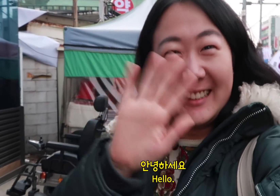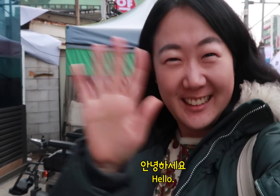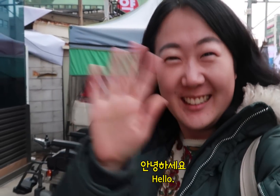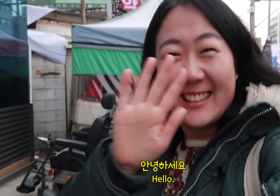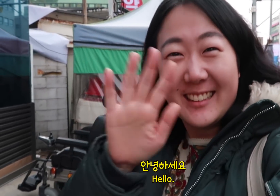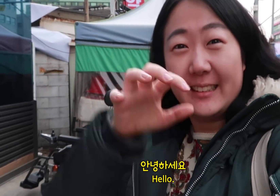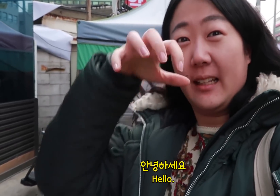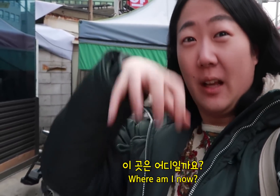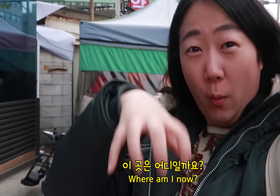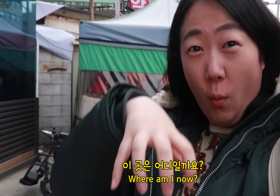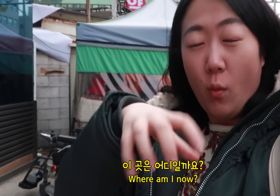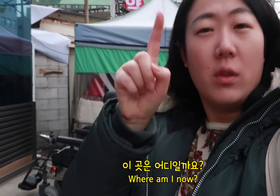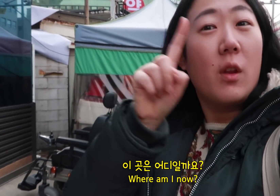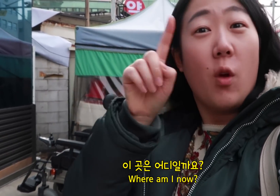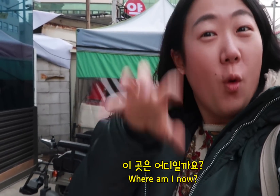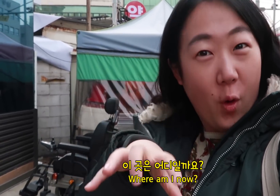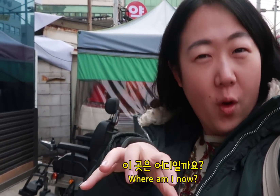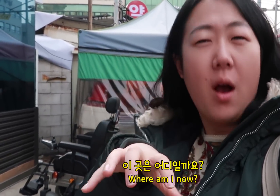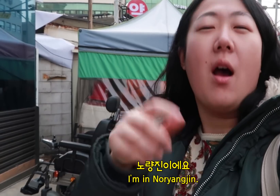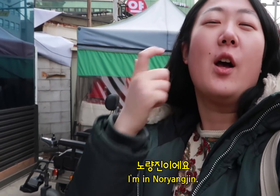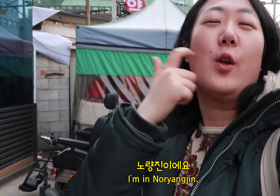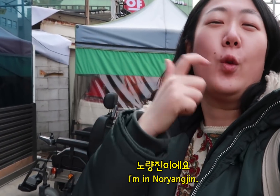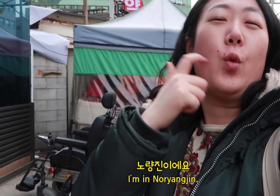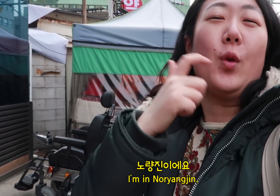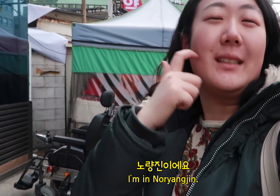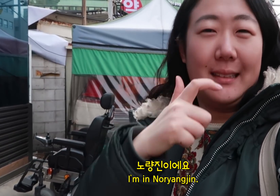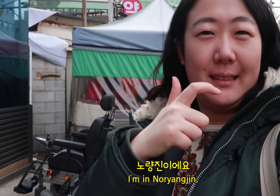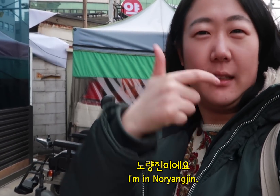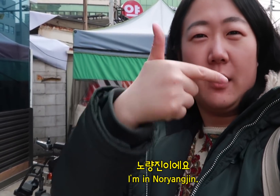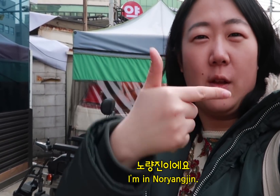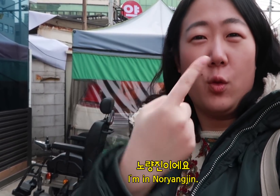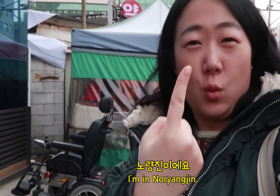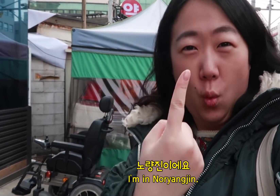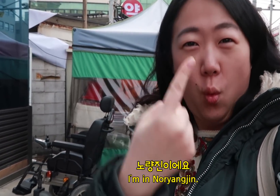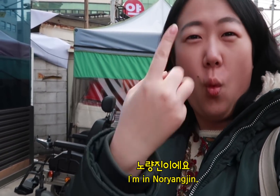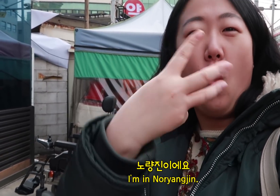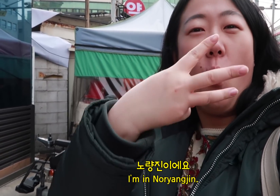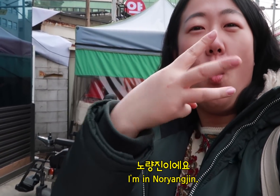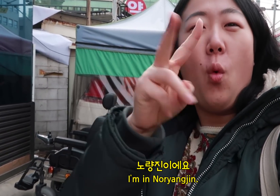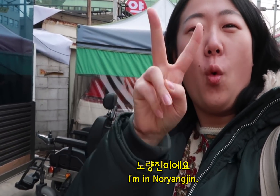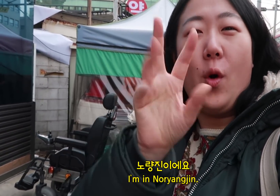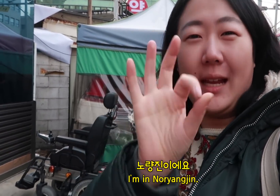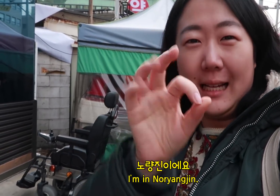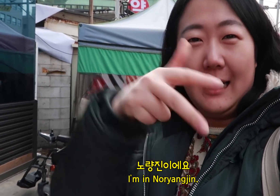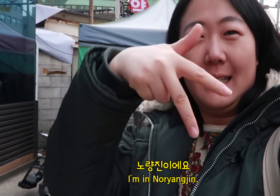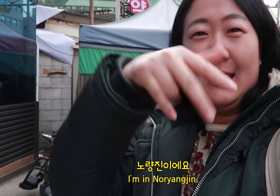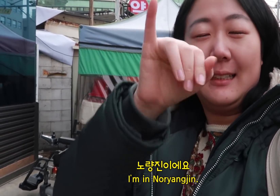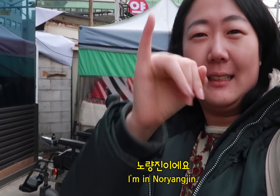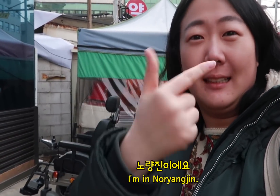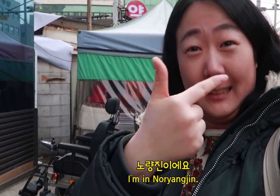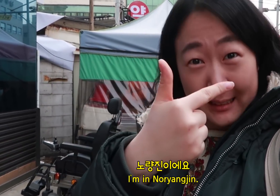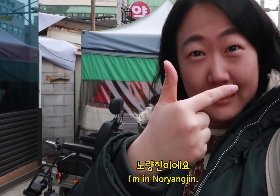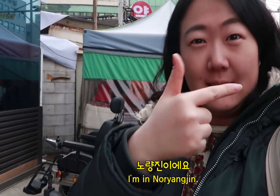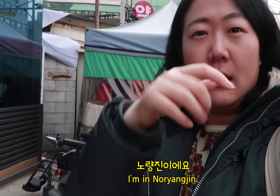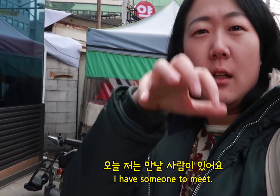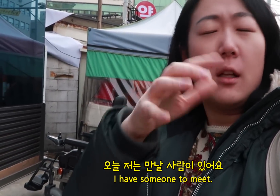Hello. Where am I now? I’m in Noryangjin.